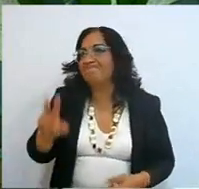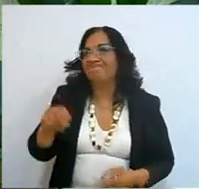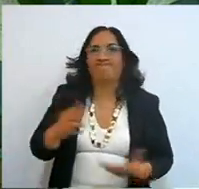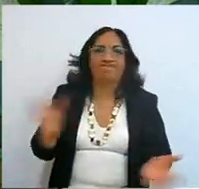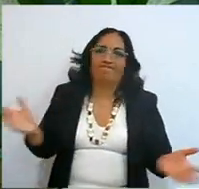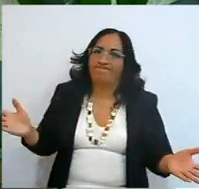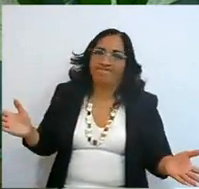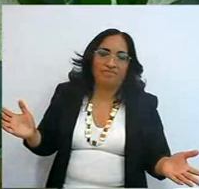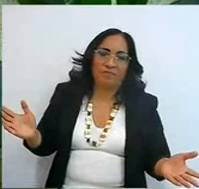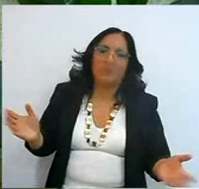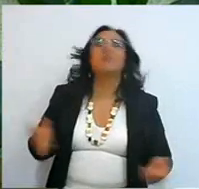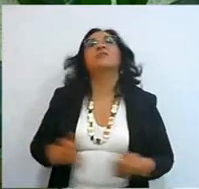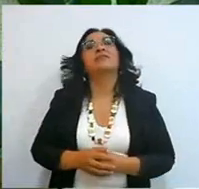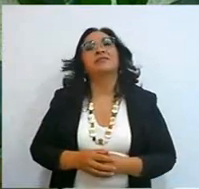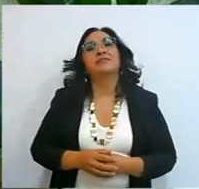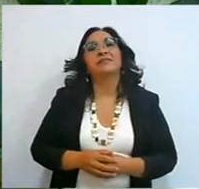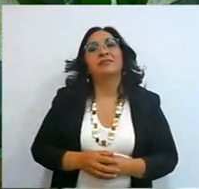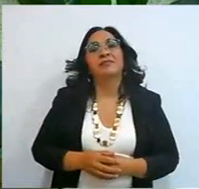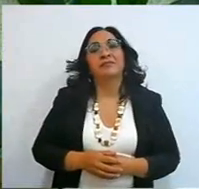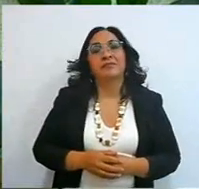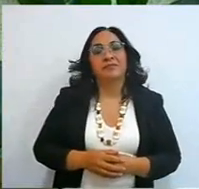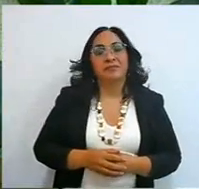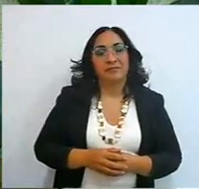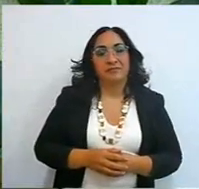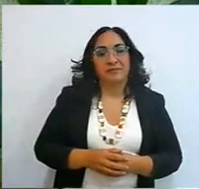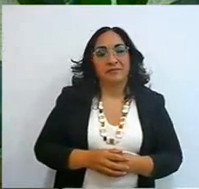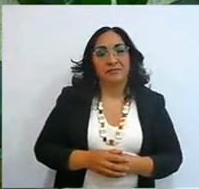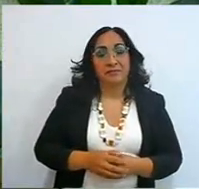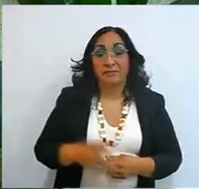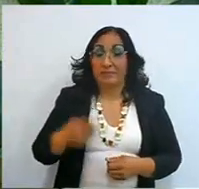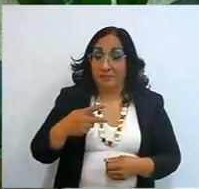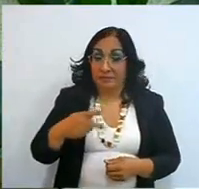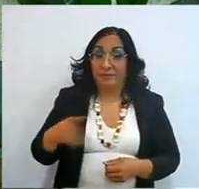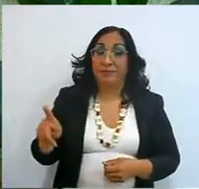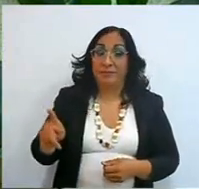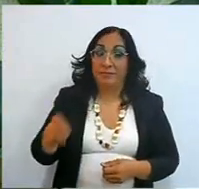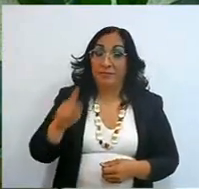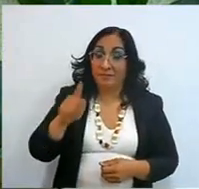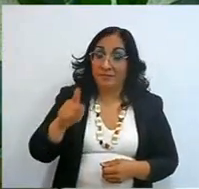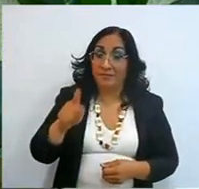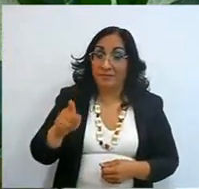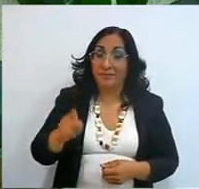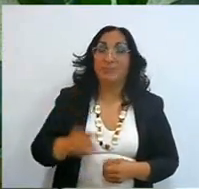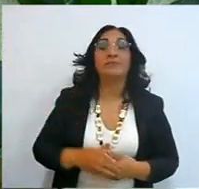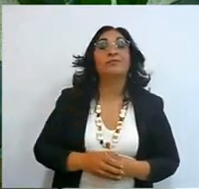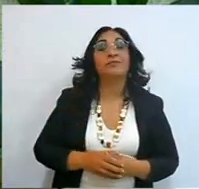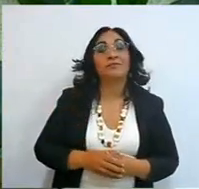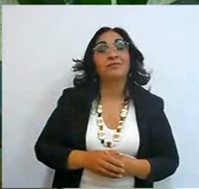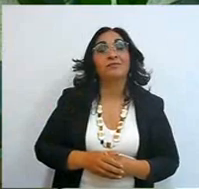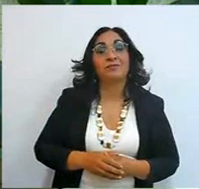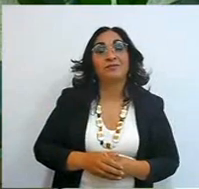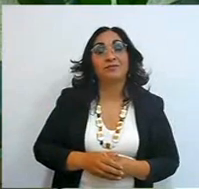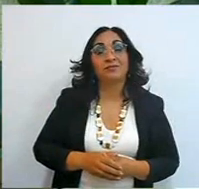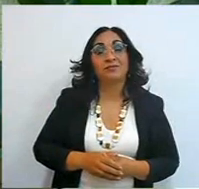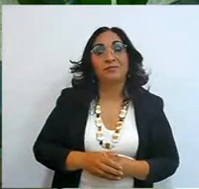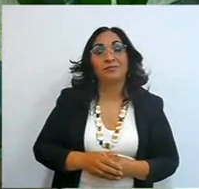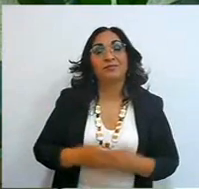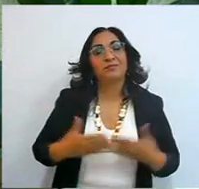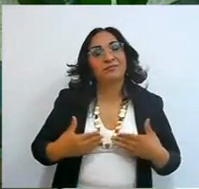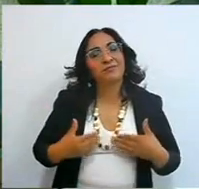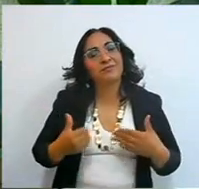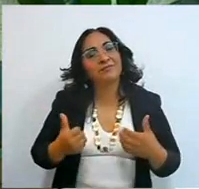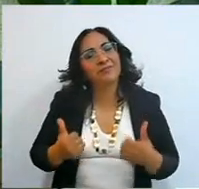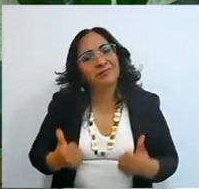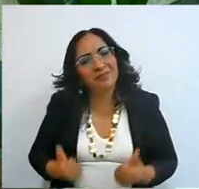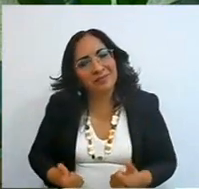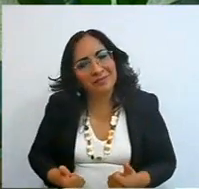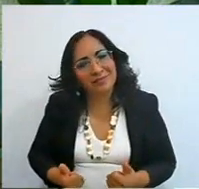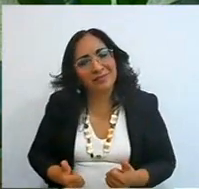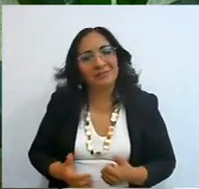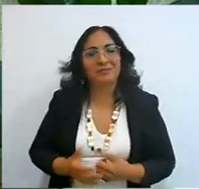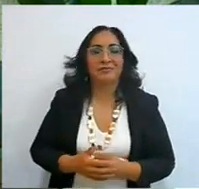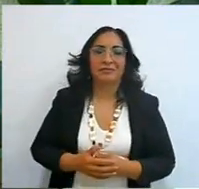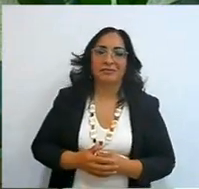No, yes, it hurts like that, people, it hurts a lot, but it's worth it, so look, there's not going to be an excuse,